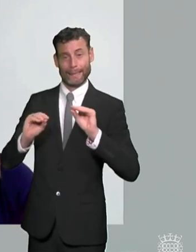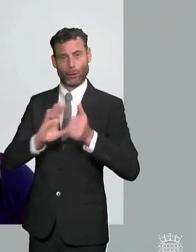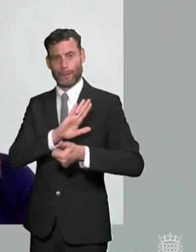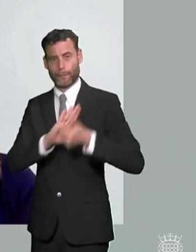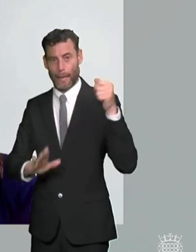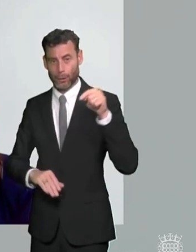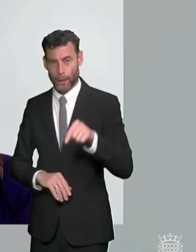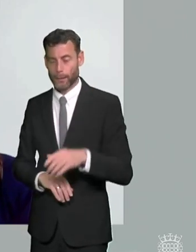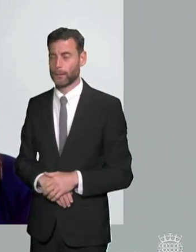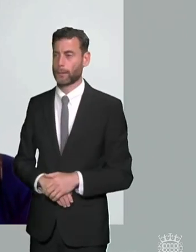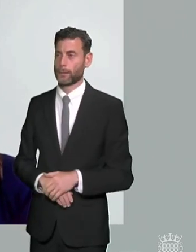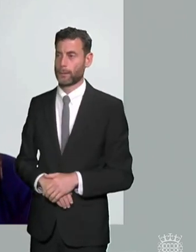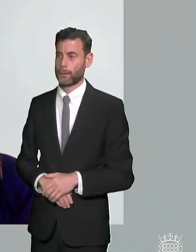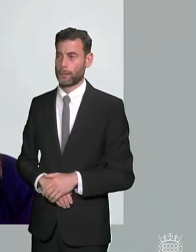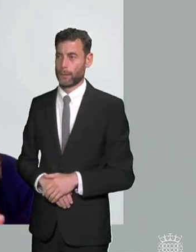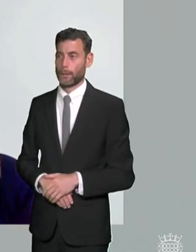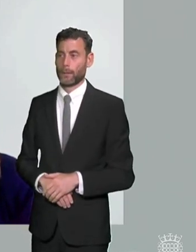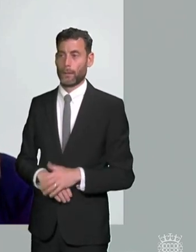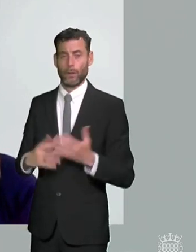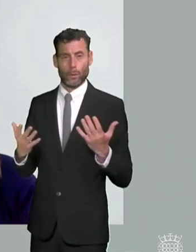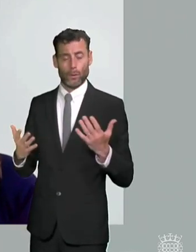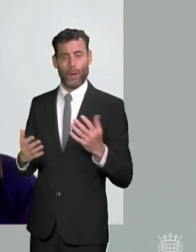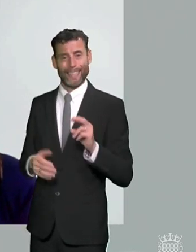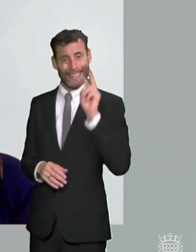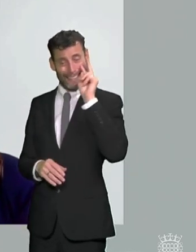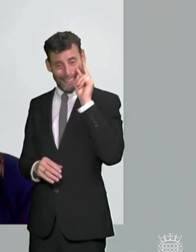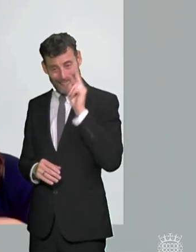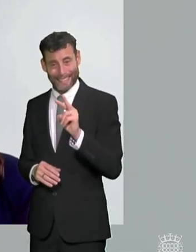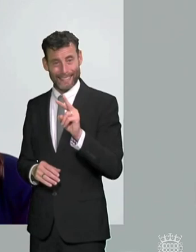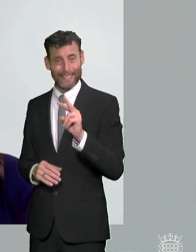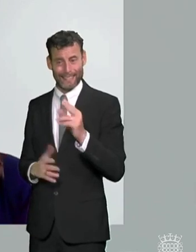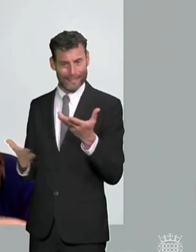needs are generally met without the ehc plan and at the sdn support level you're only going to make